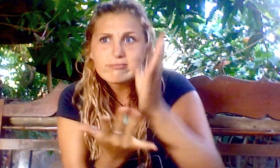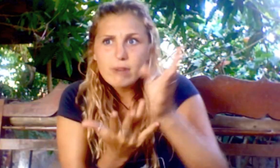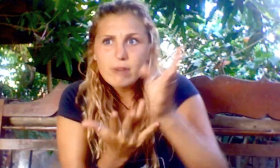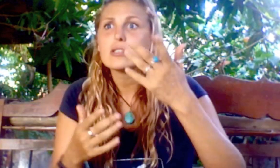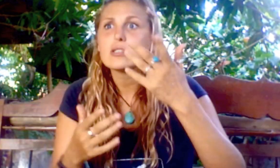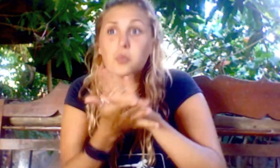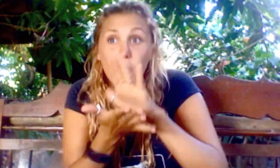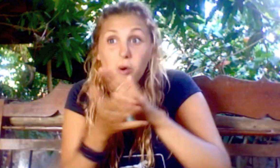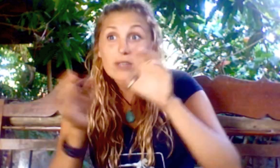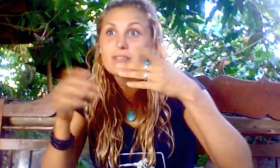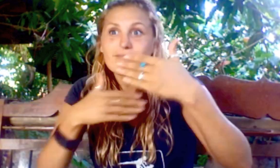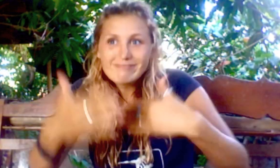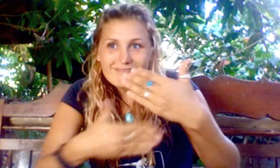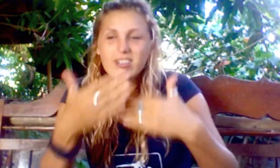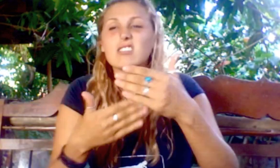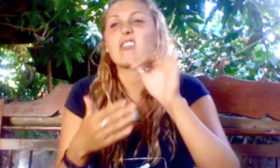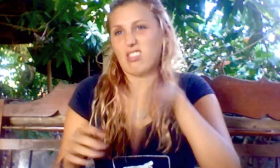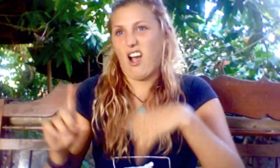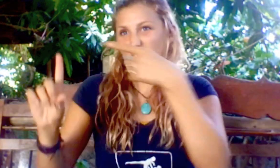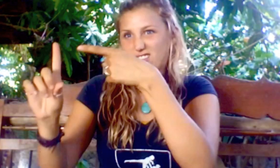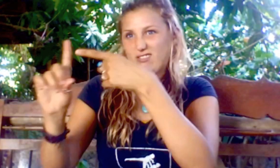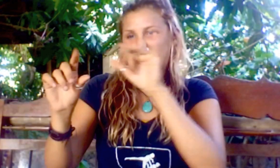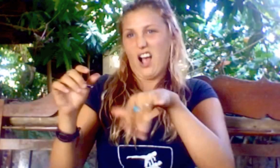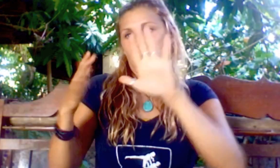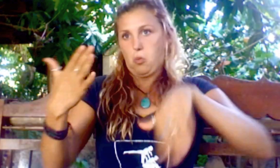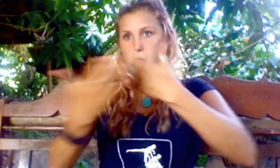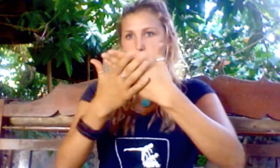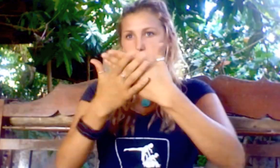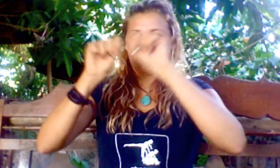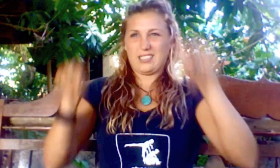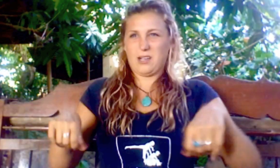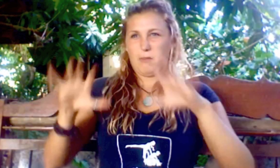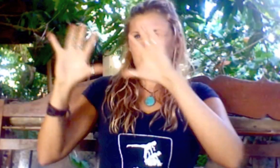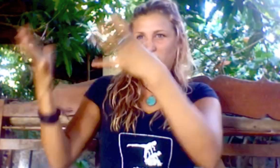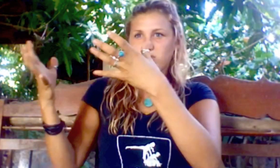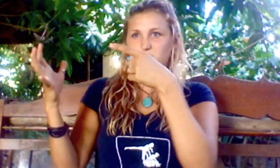educational options, and so on. That is the whole system.